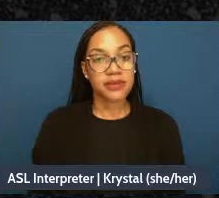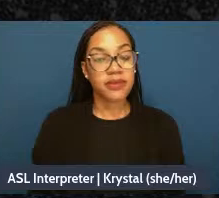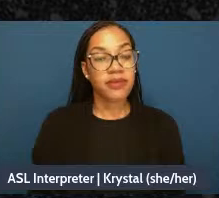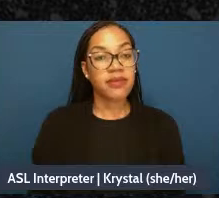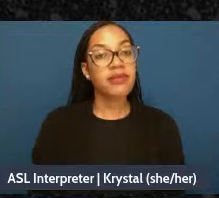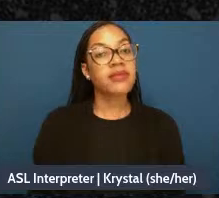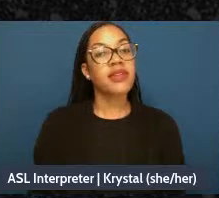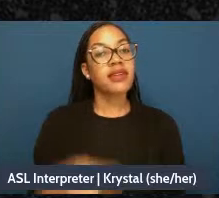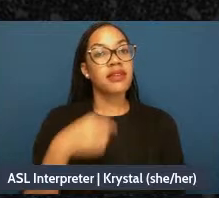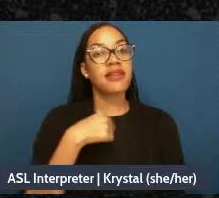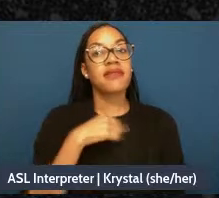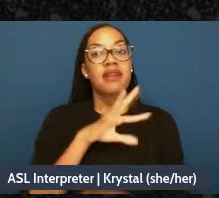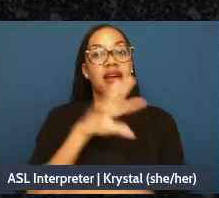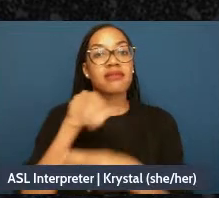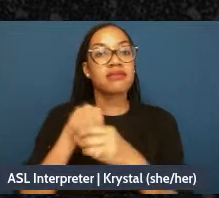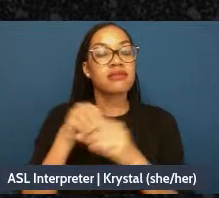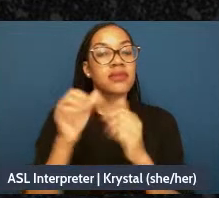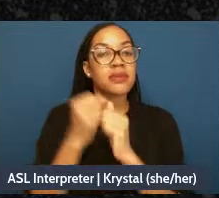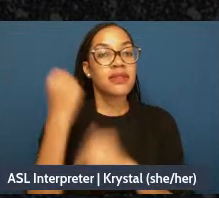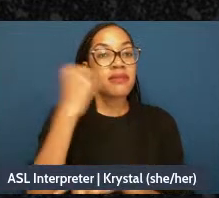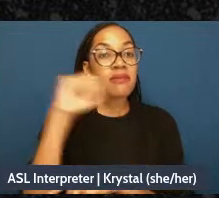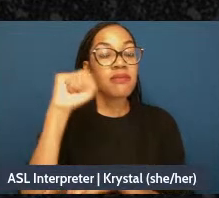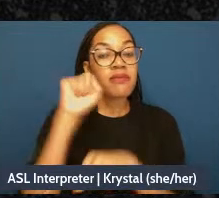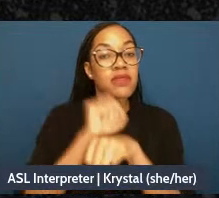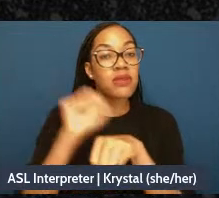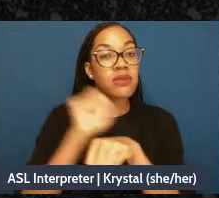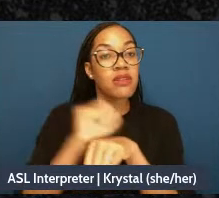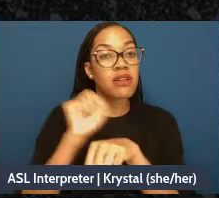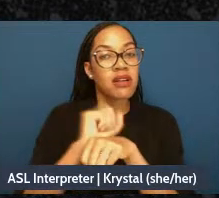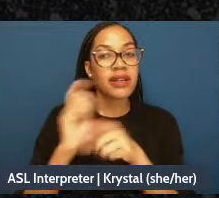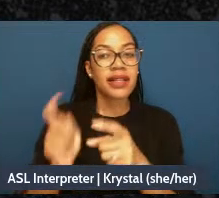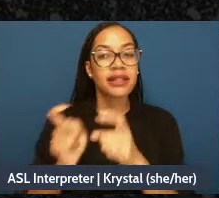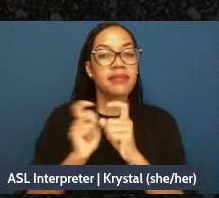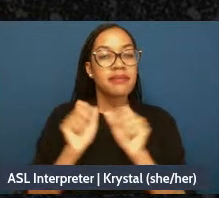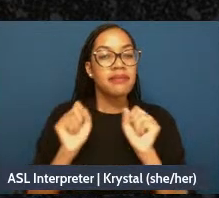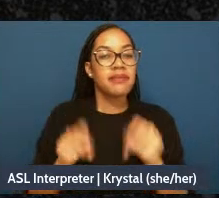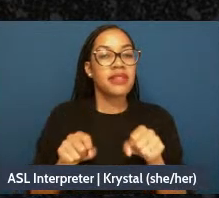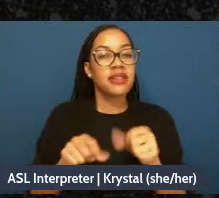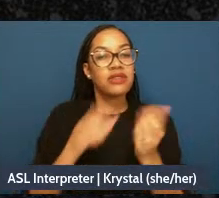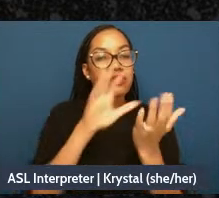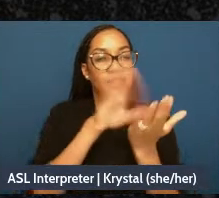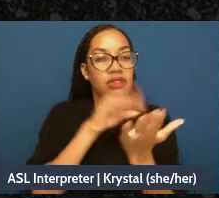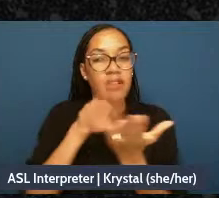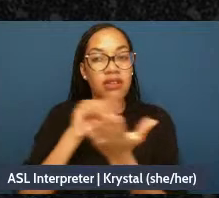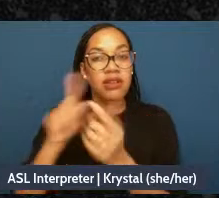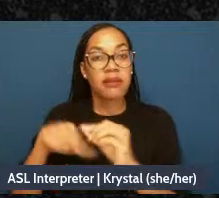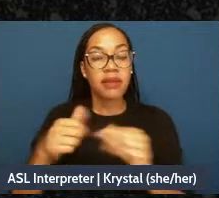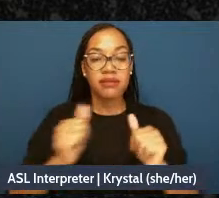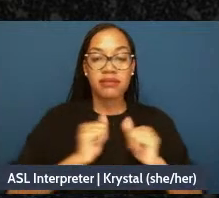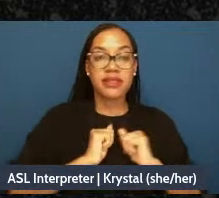work, it gave me access to learn about the context about myself in the world that I lived in and-and